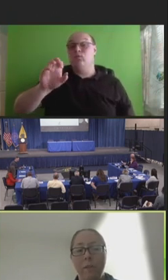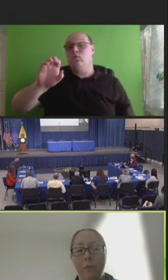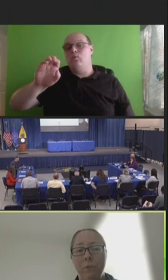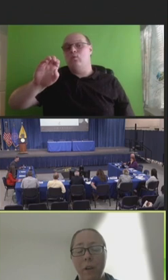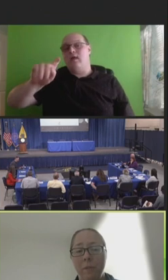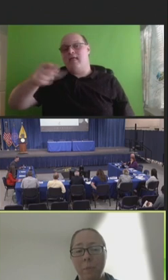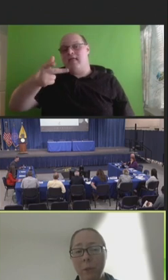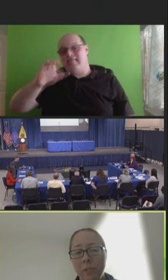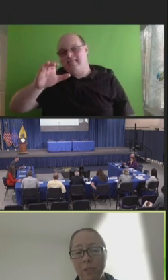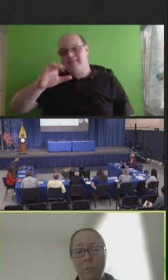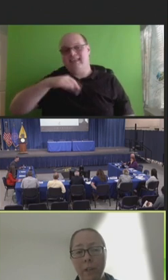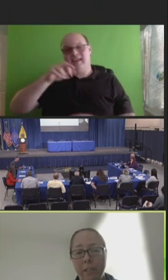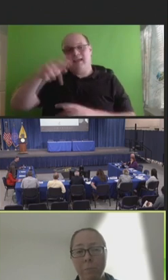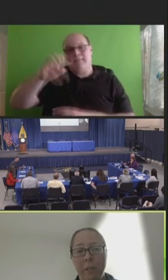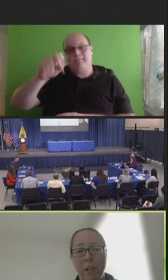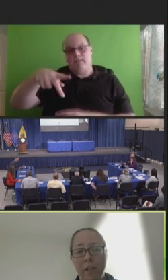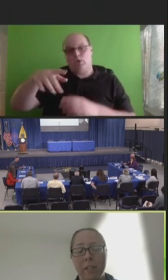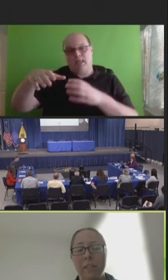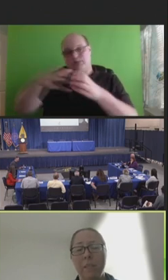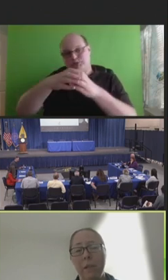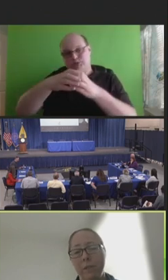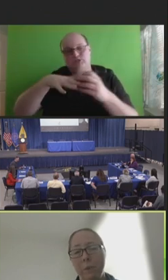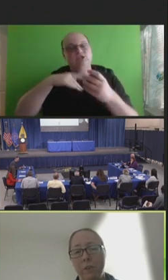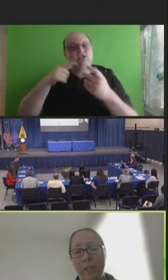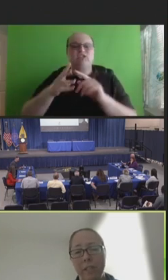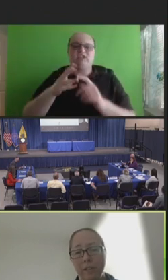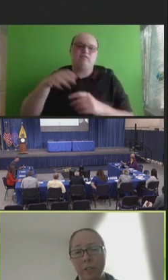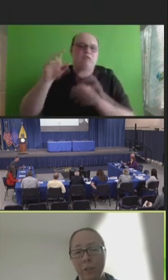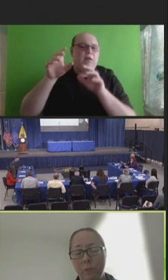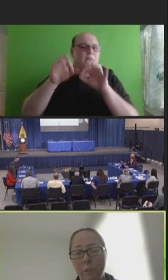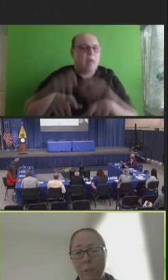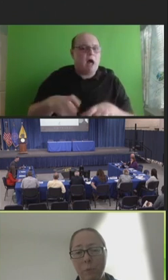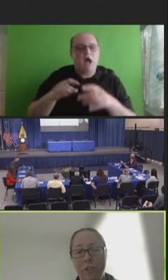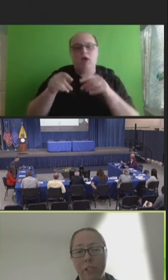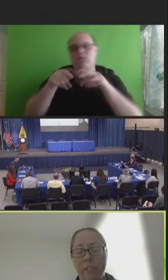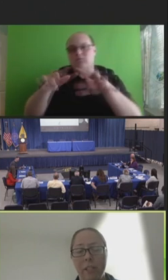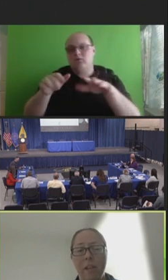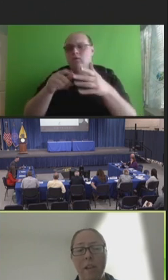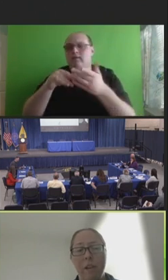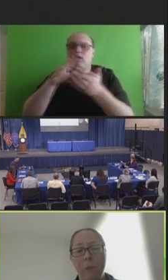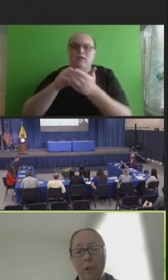We have posted various blogs about some of our lessons learned from this project.